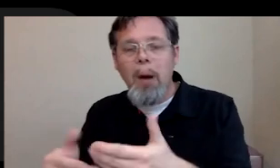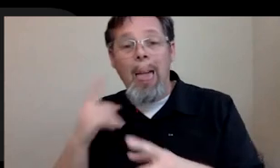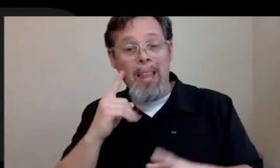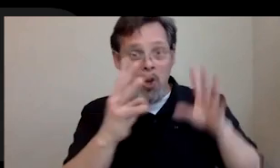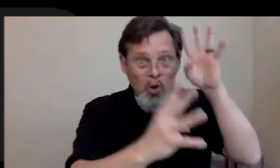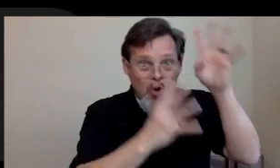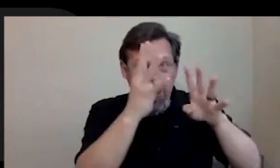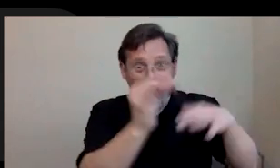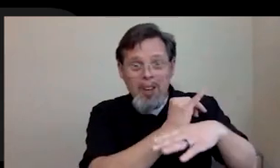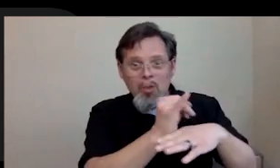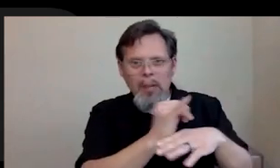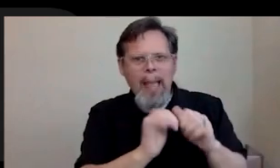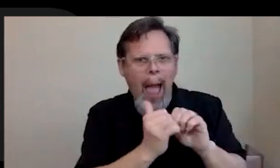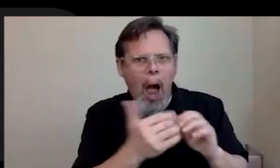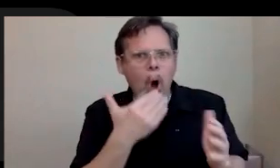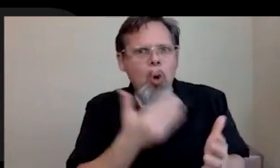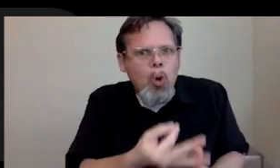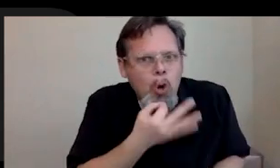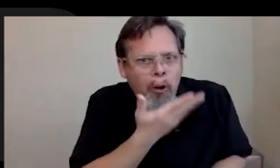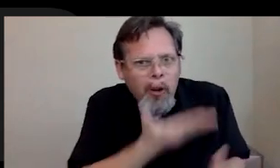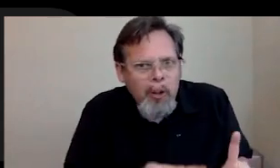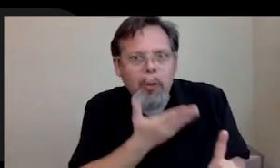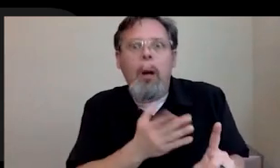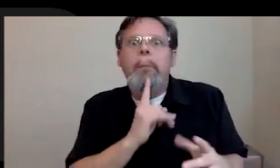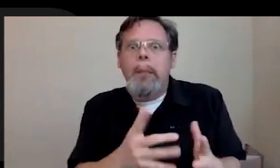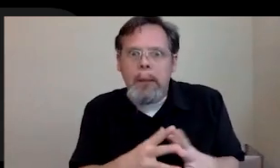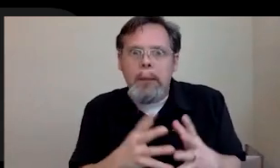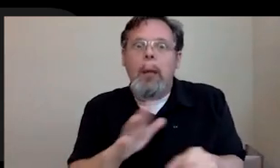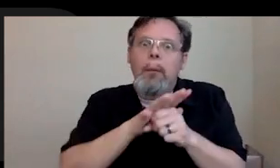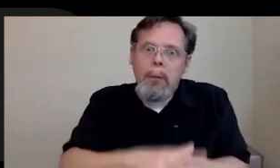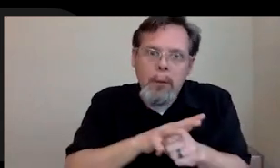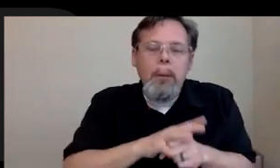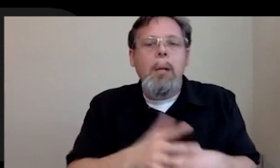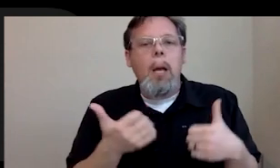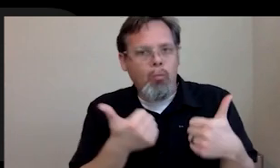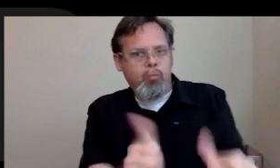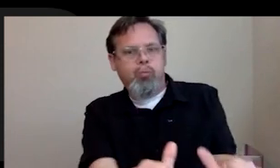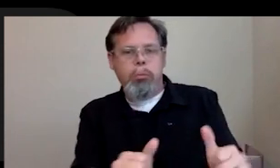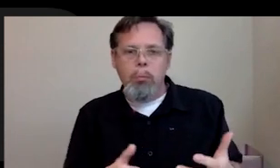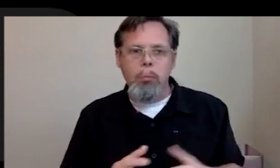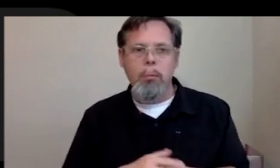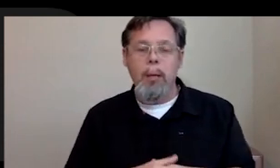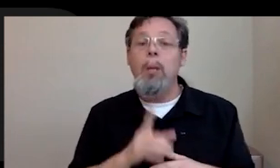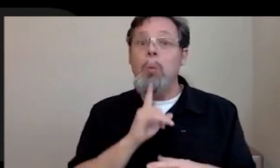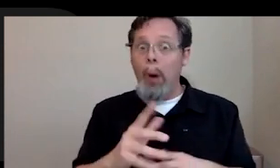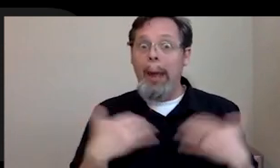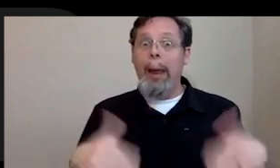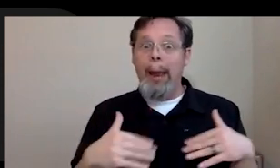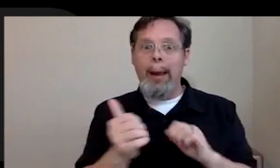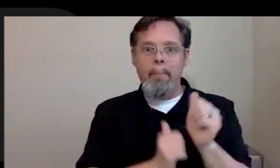it's how good are you? Like it's brain and its effort. And everybody has those two things. It's way more competitive. And you have to be a lot